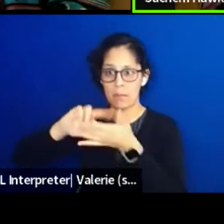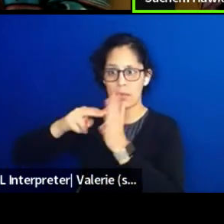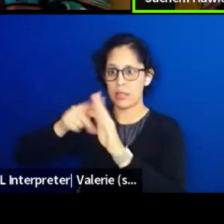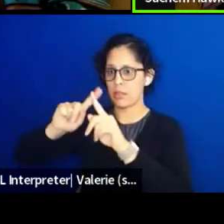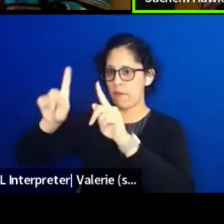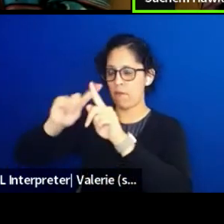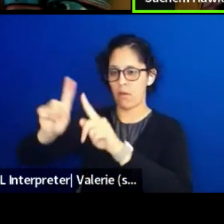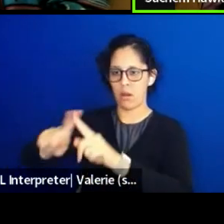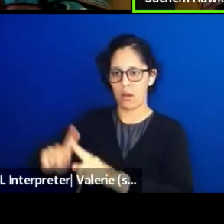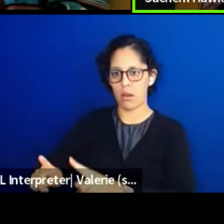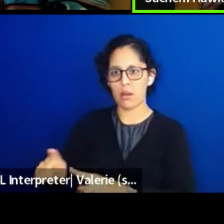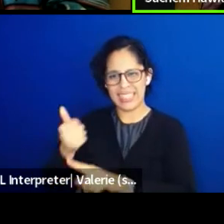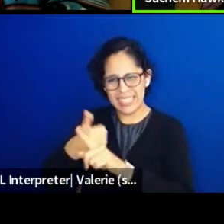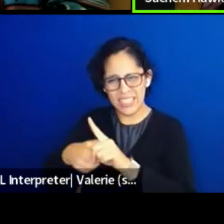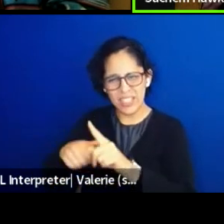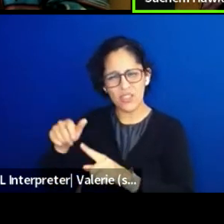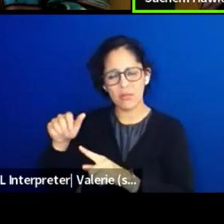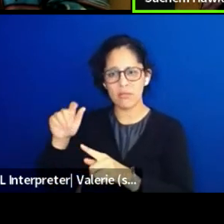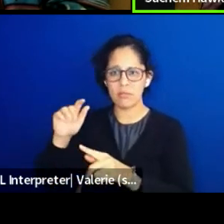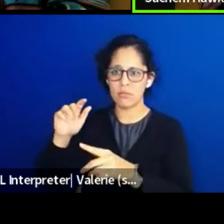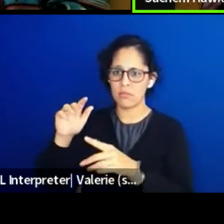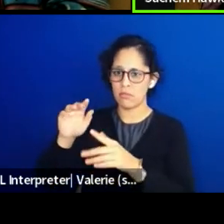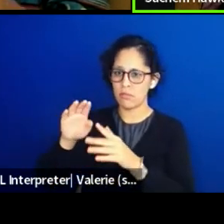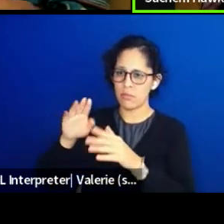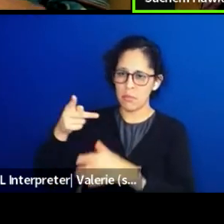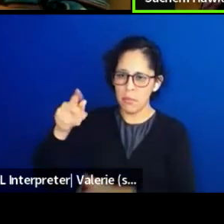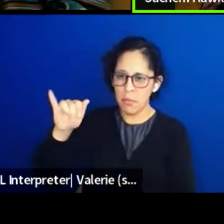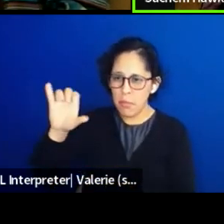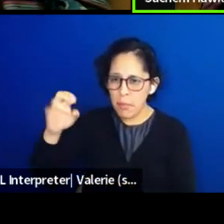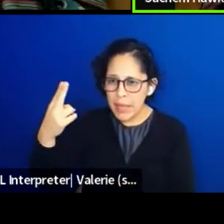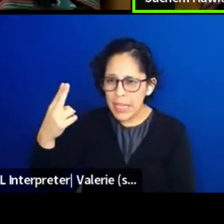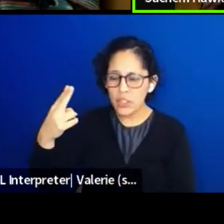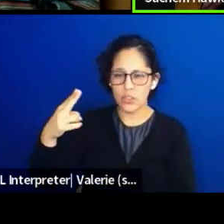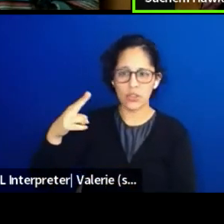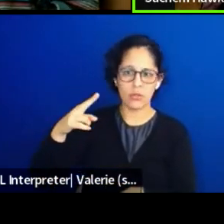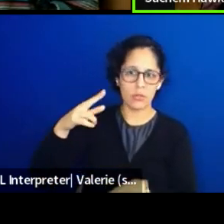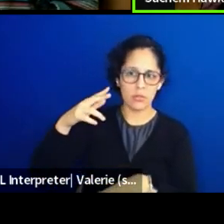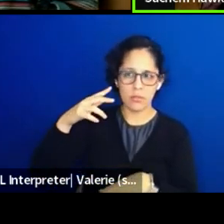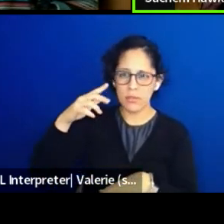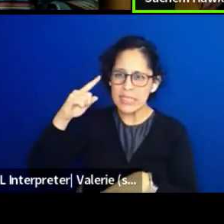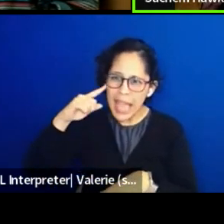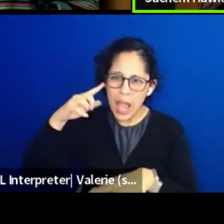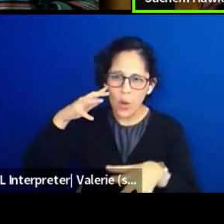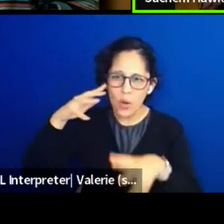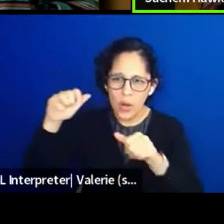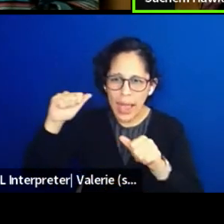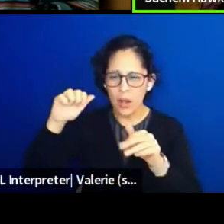Everybody has their own call. When we started this process of working together,